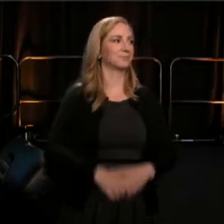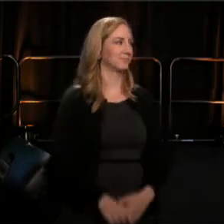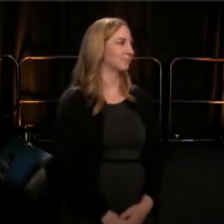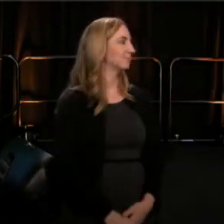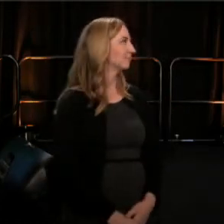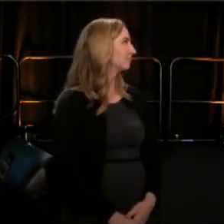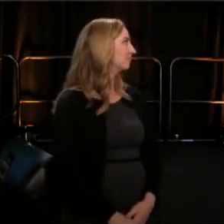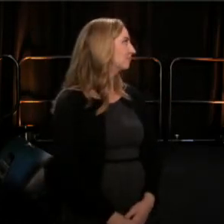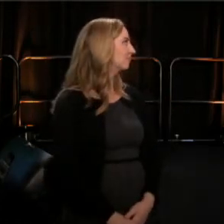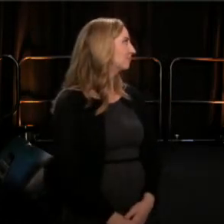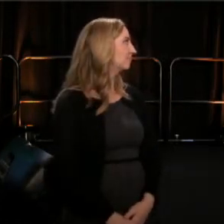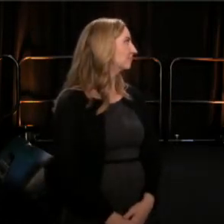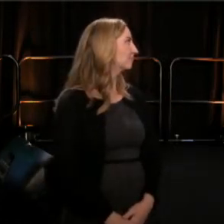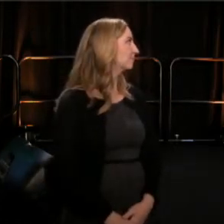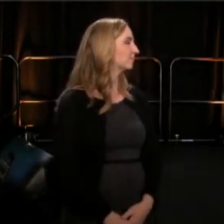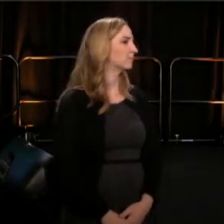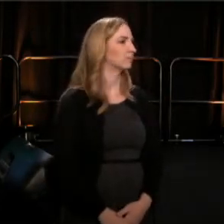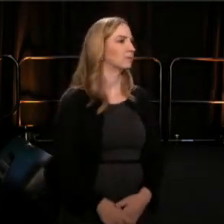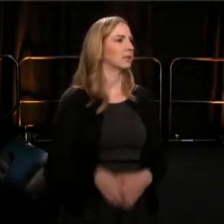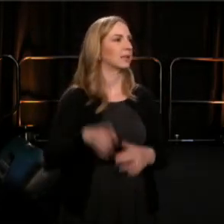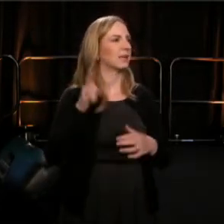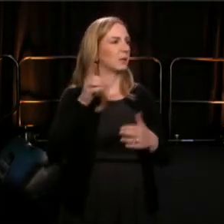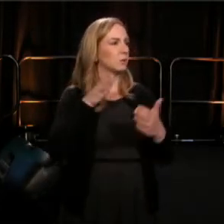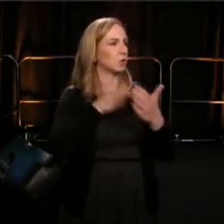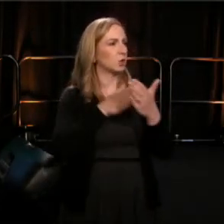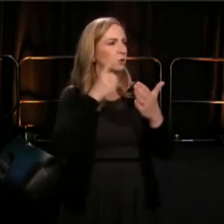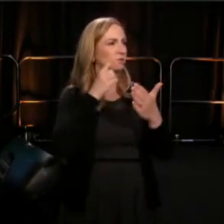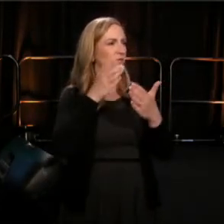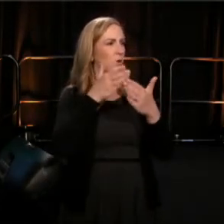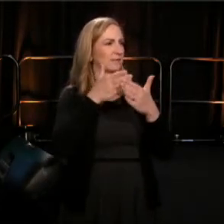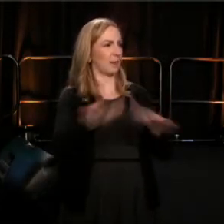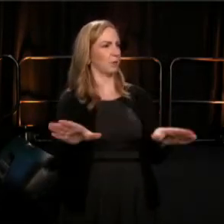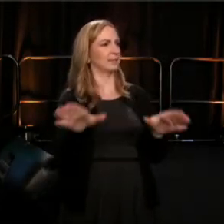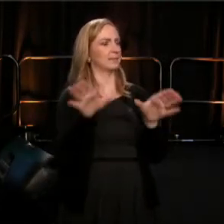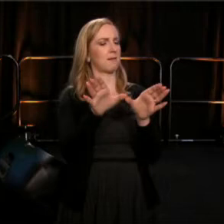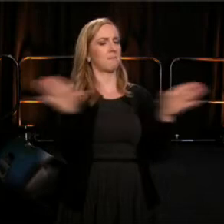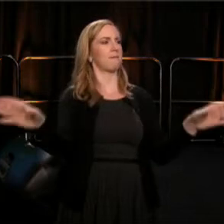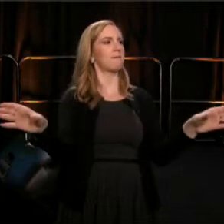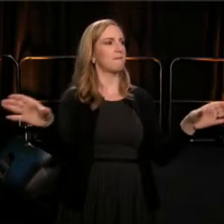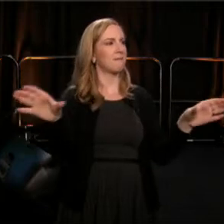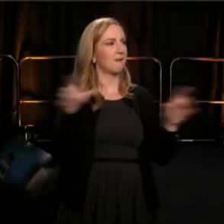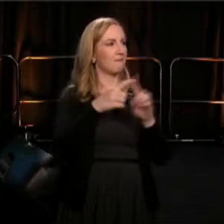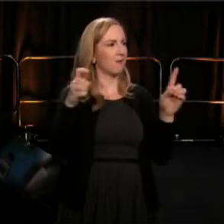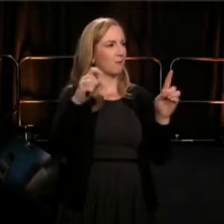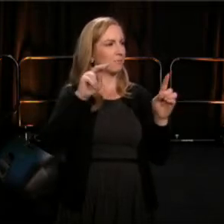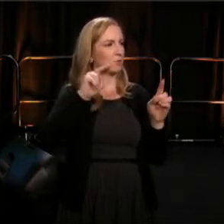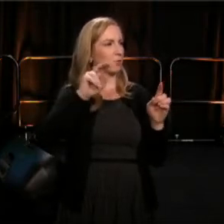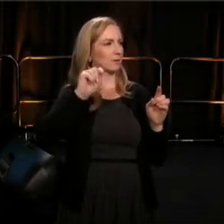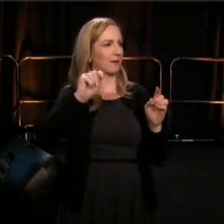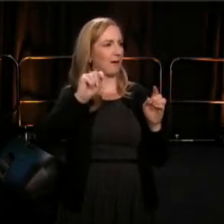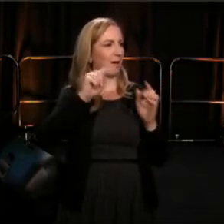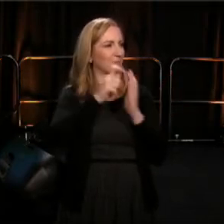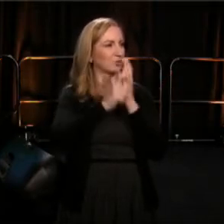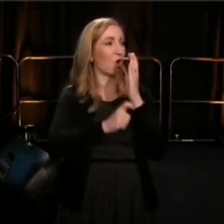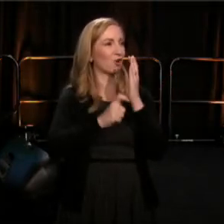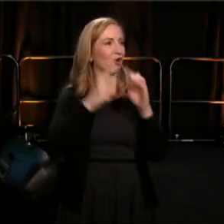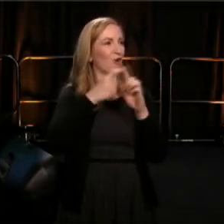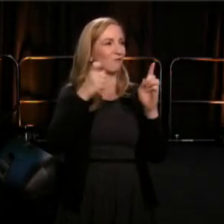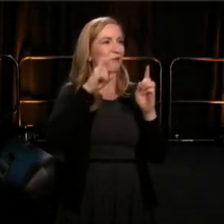And he was accused of separatism in the New York Times Article, by none other than Robert Brustein.